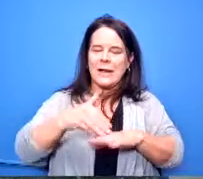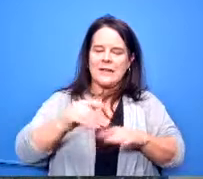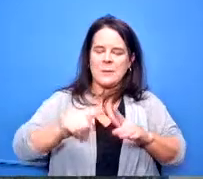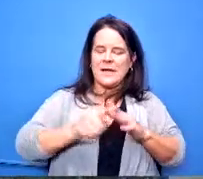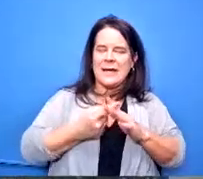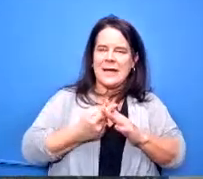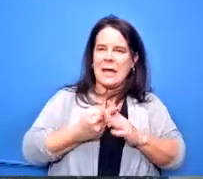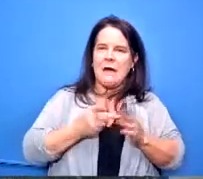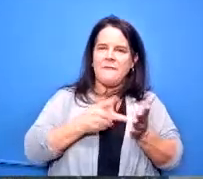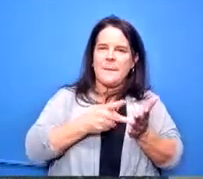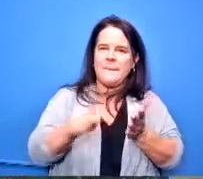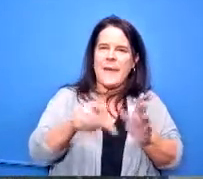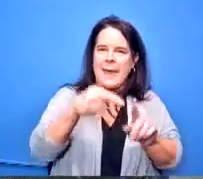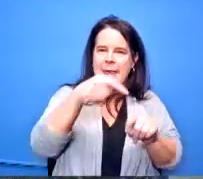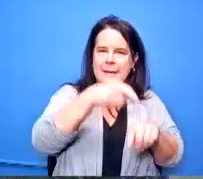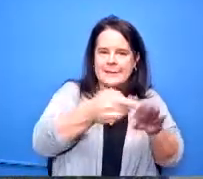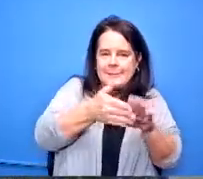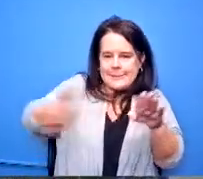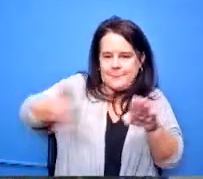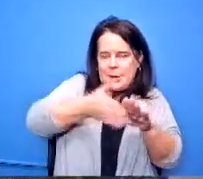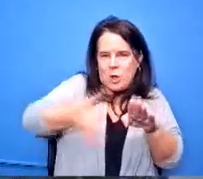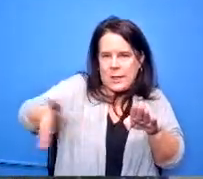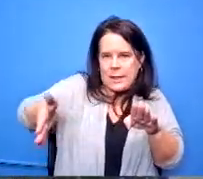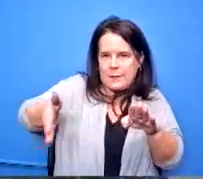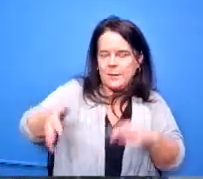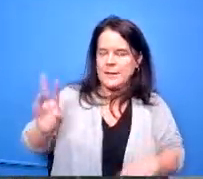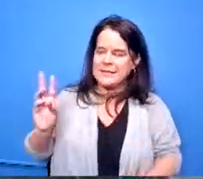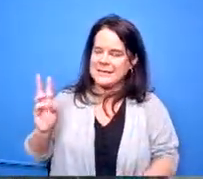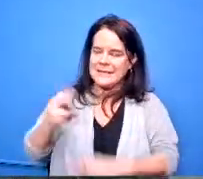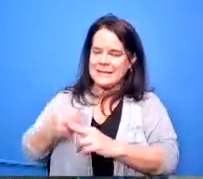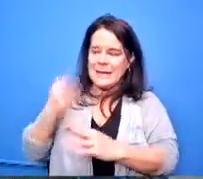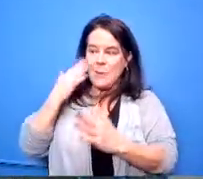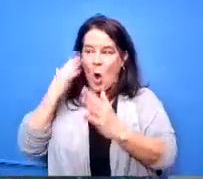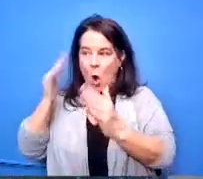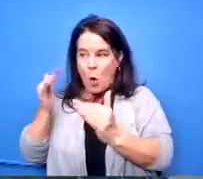are six names that uh it is our hope that you will vote uh to allow to start to work